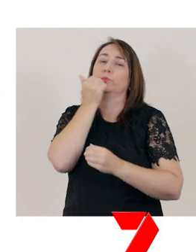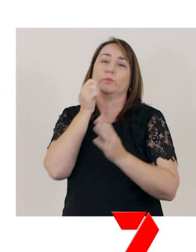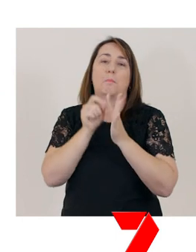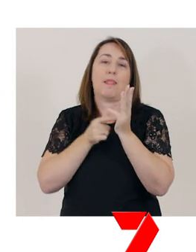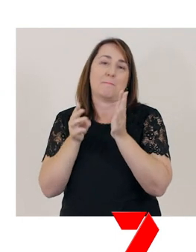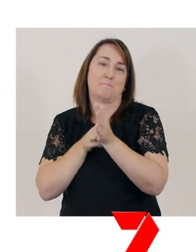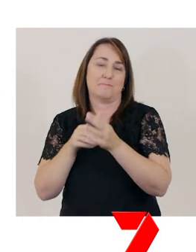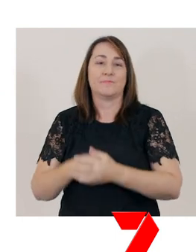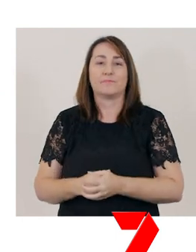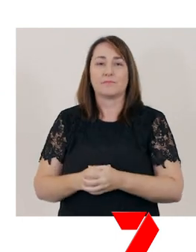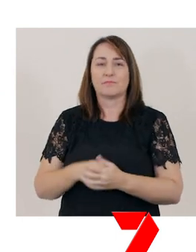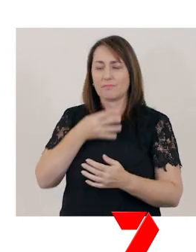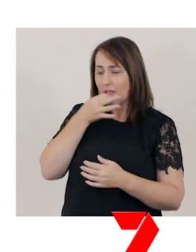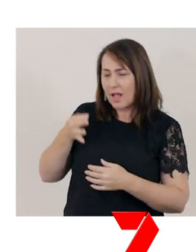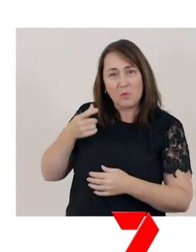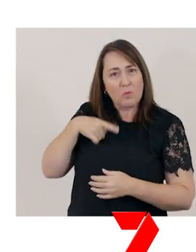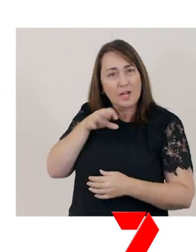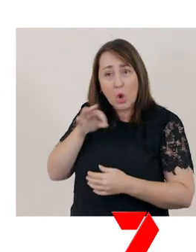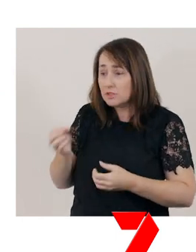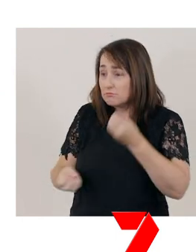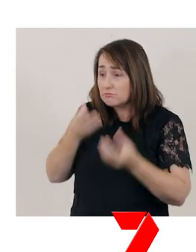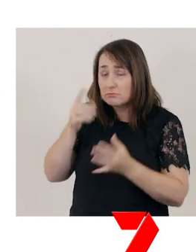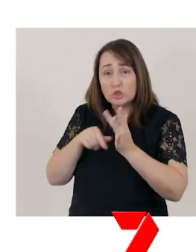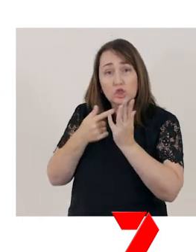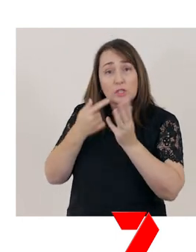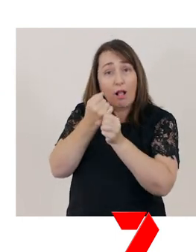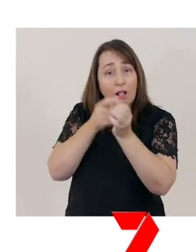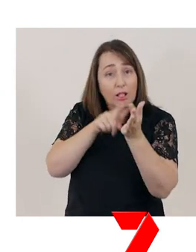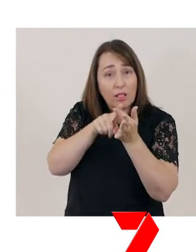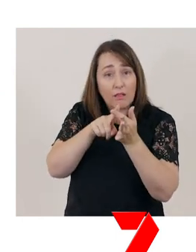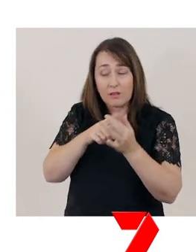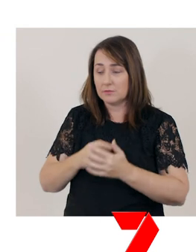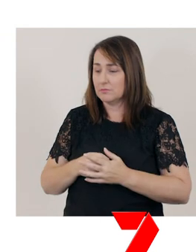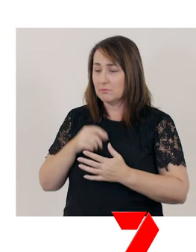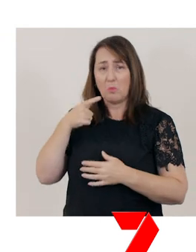“Why didn’t you juggle?” said Jan to Jim. “Why didn’t you jiggle?”